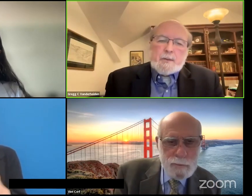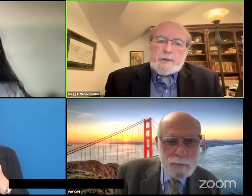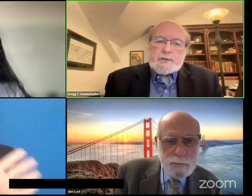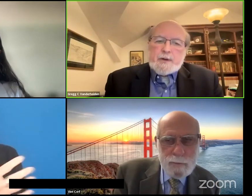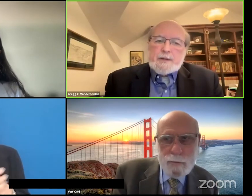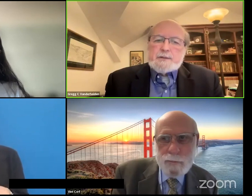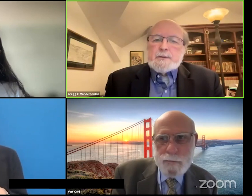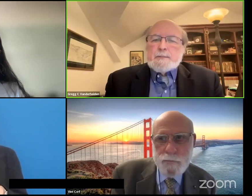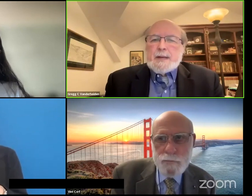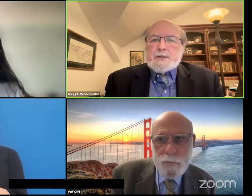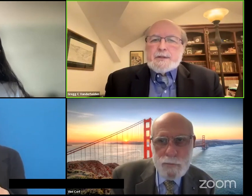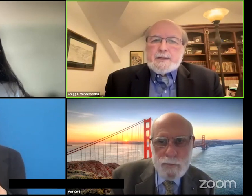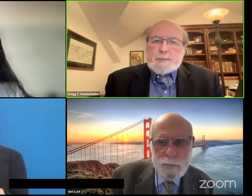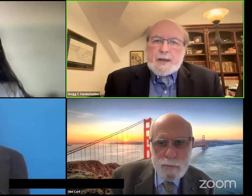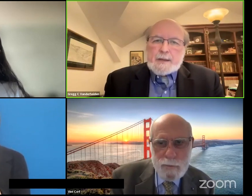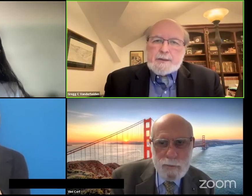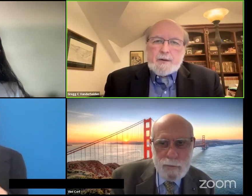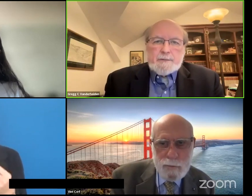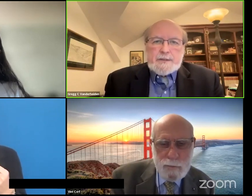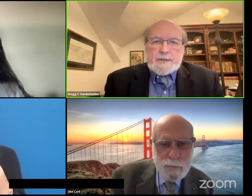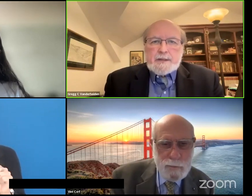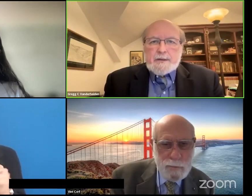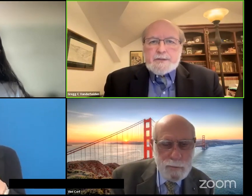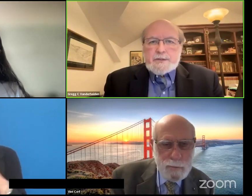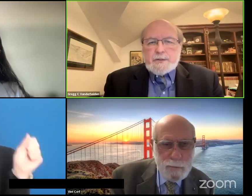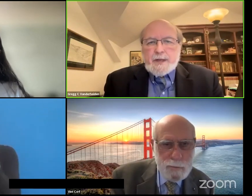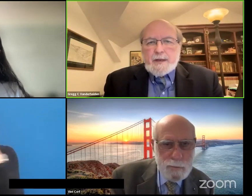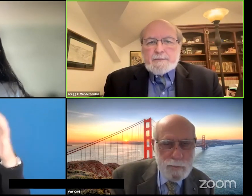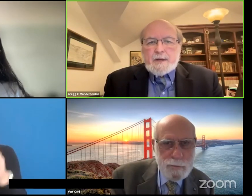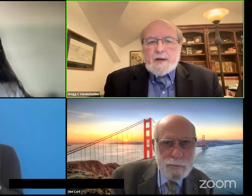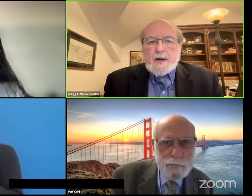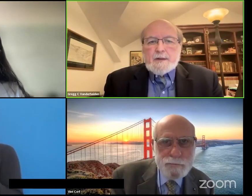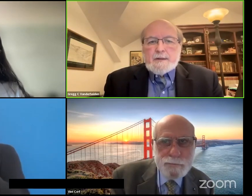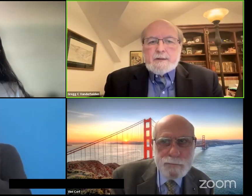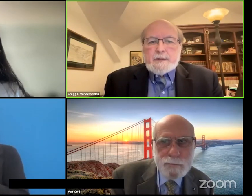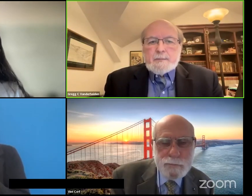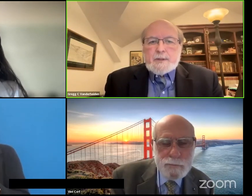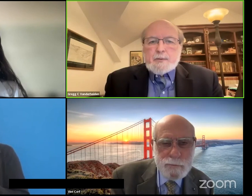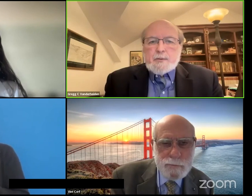we're going to try to imagine the impact that all of these technologies could have on people